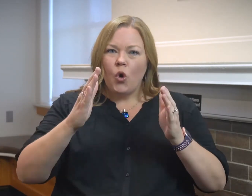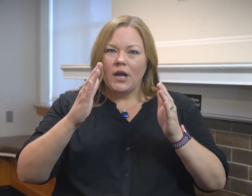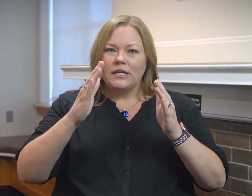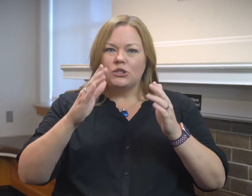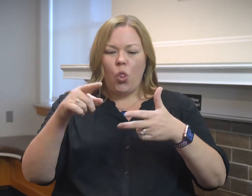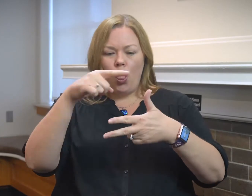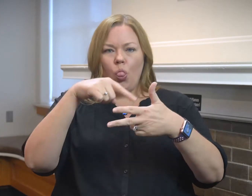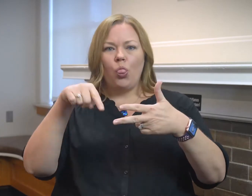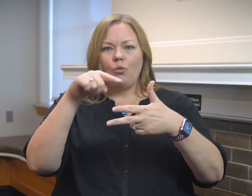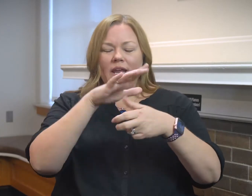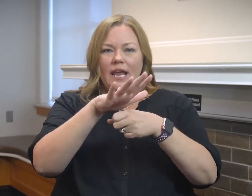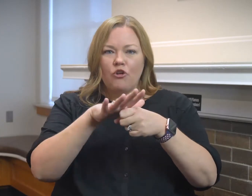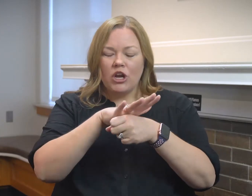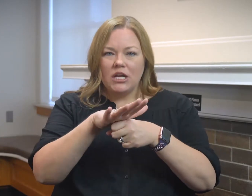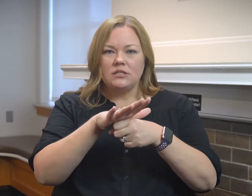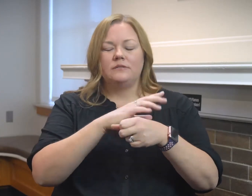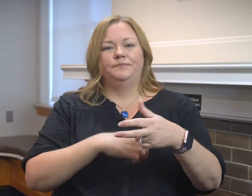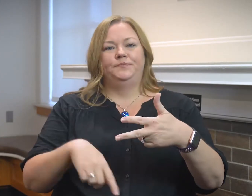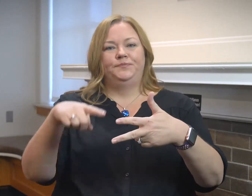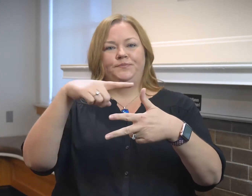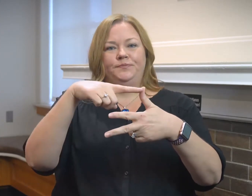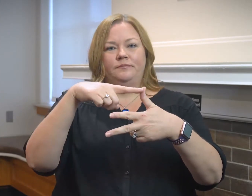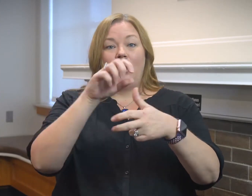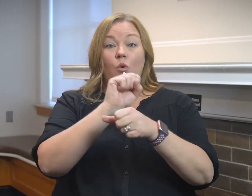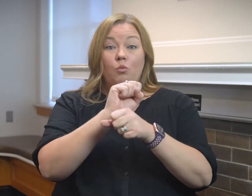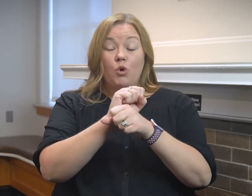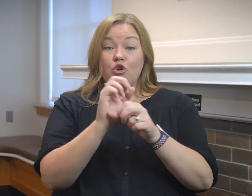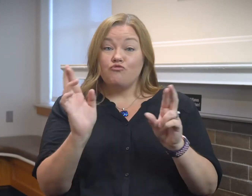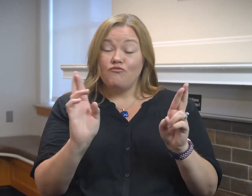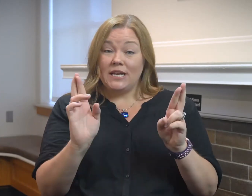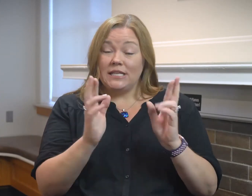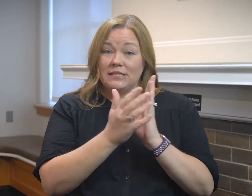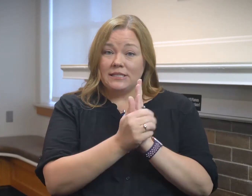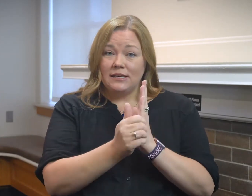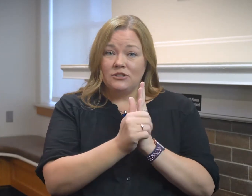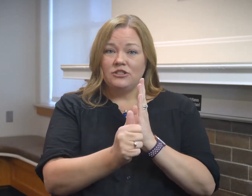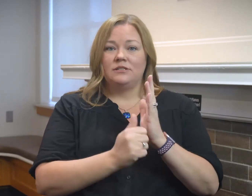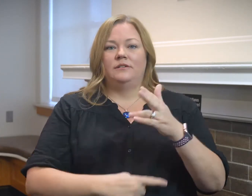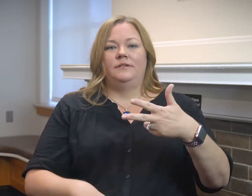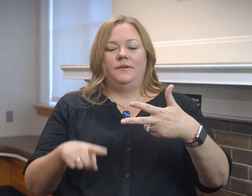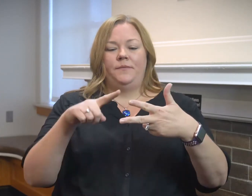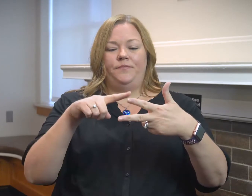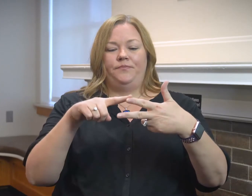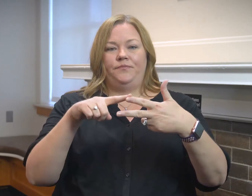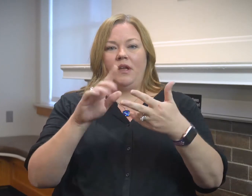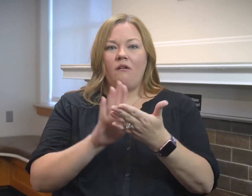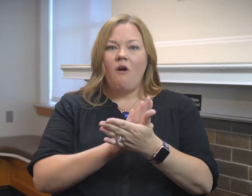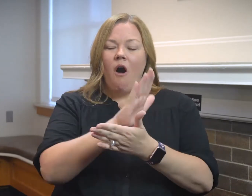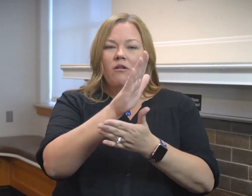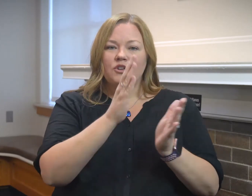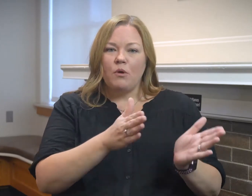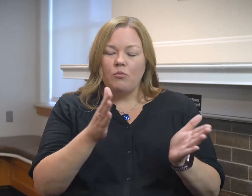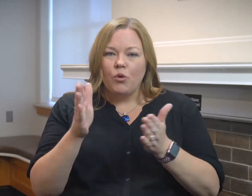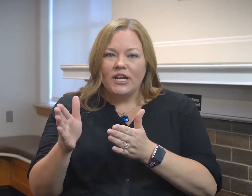Now we have more time to focus on three areas. Work readiness skills,